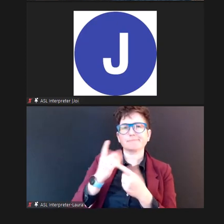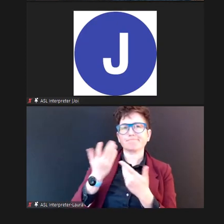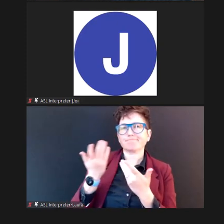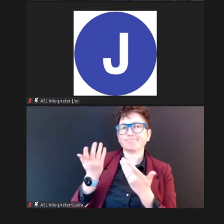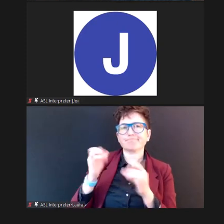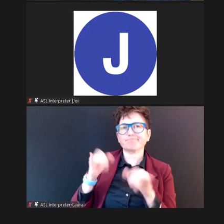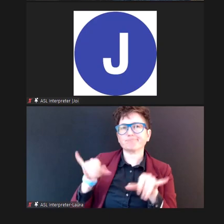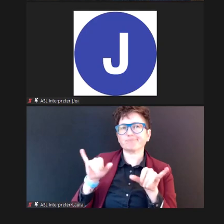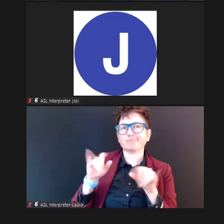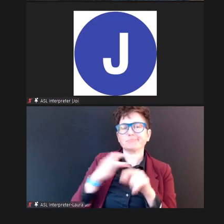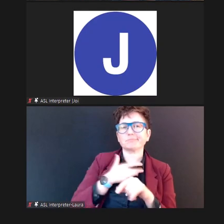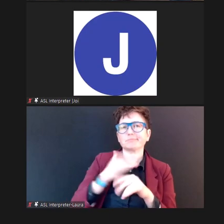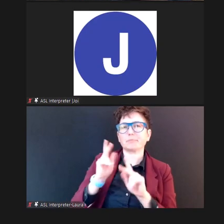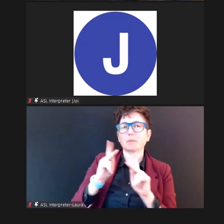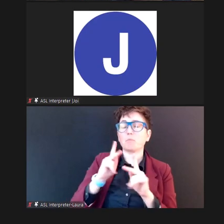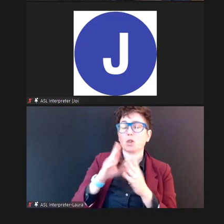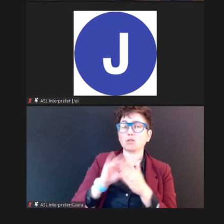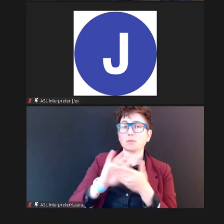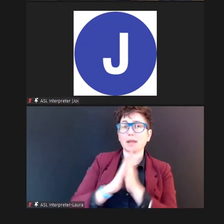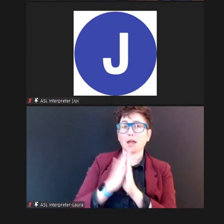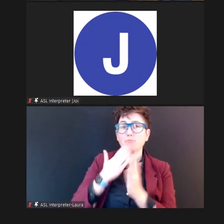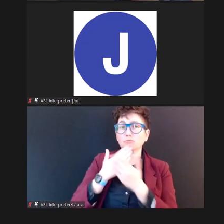The only thing, would be as we mentioned earlier on in the --